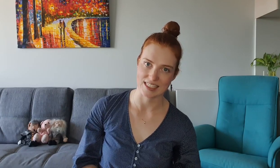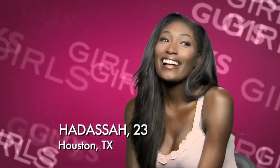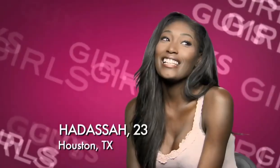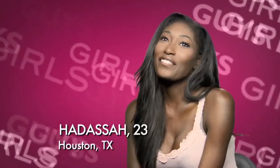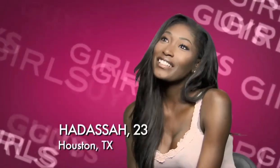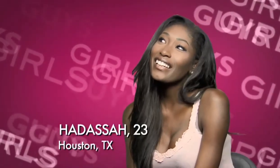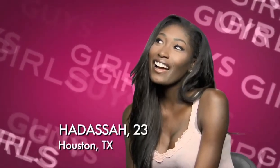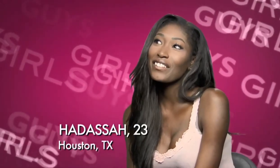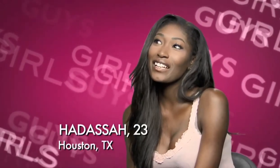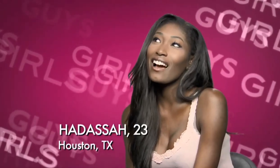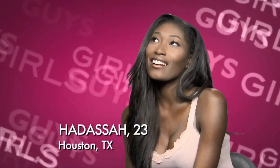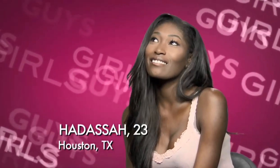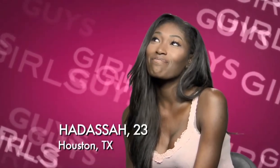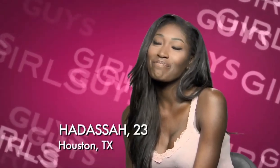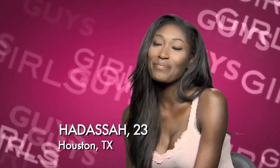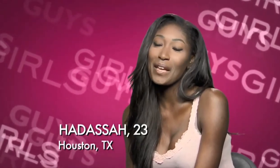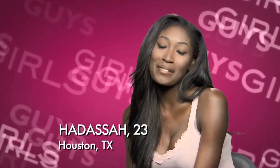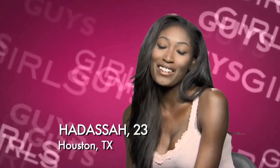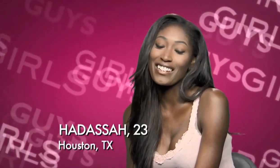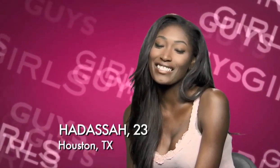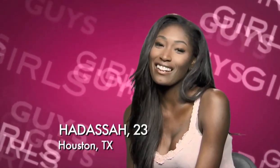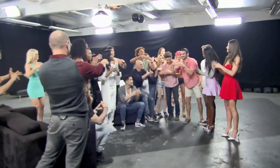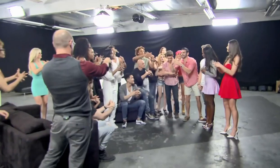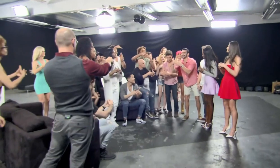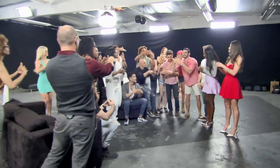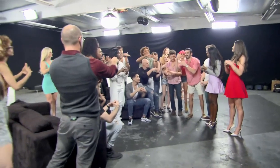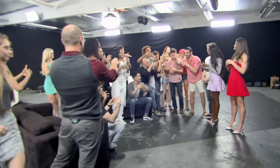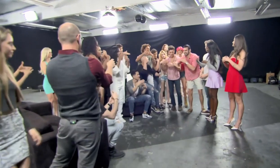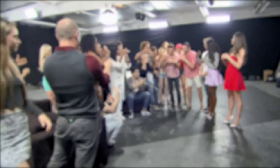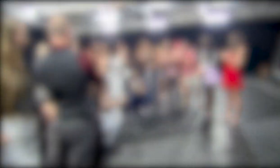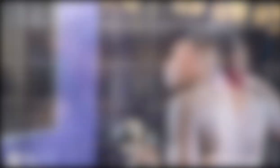I definitely have, like, a baby crush on Nyle